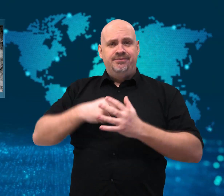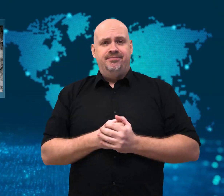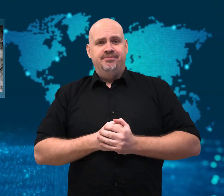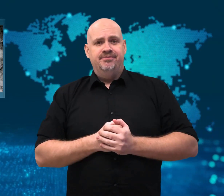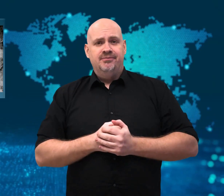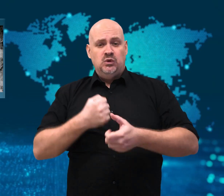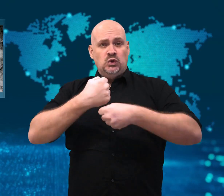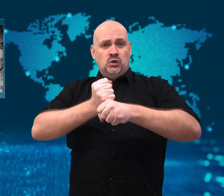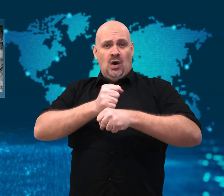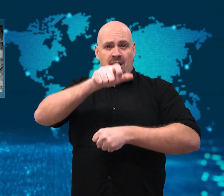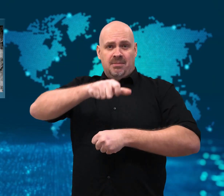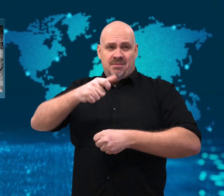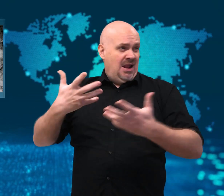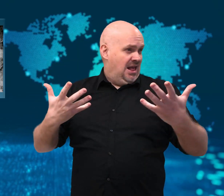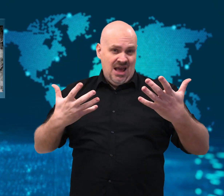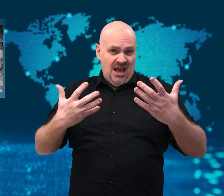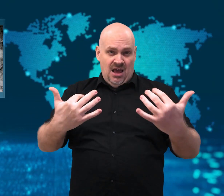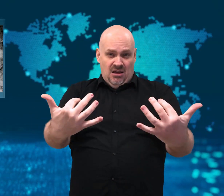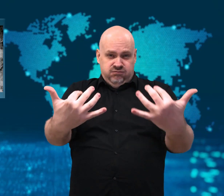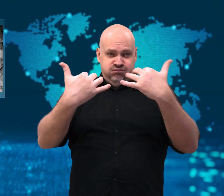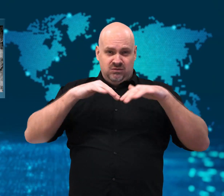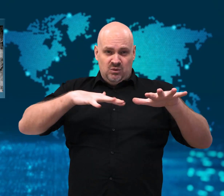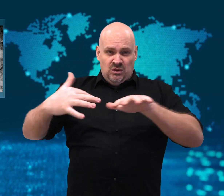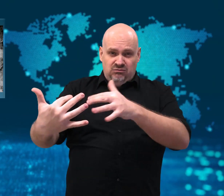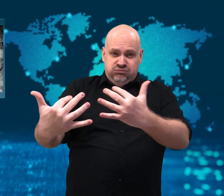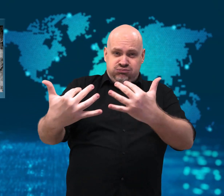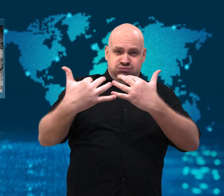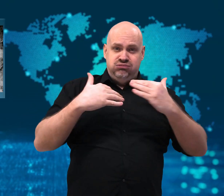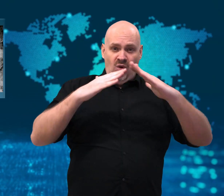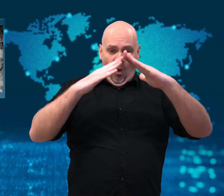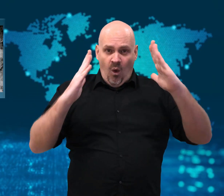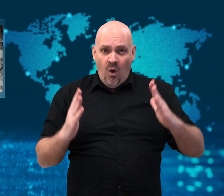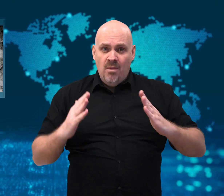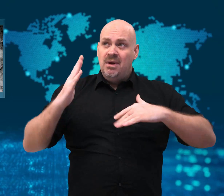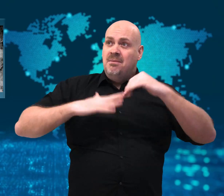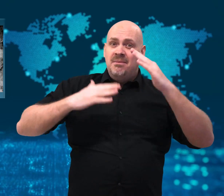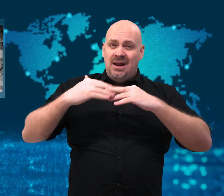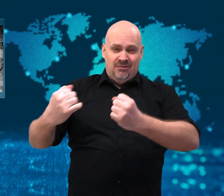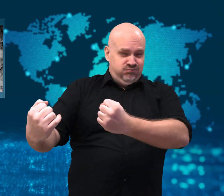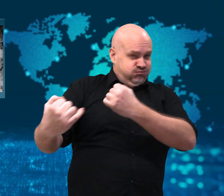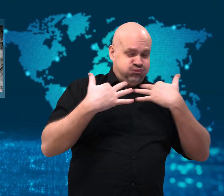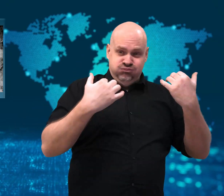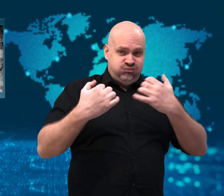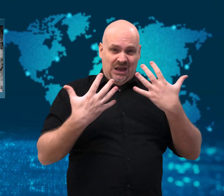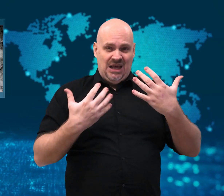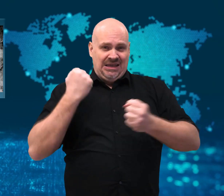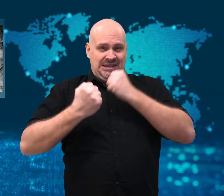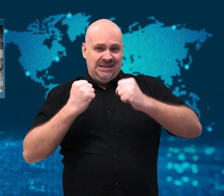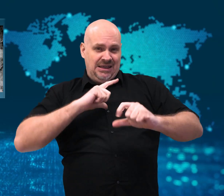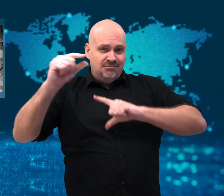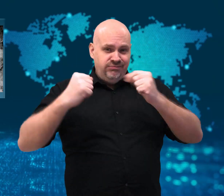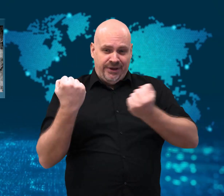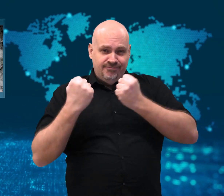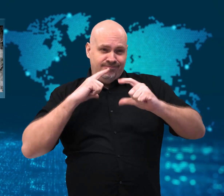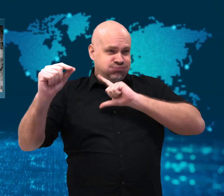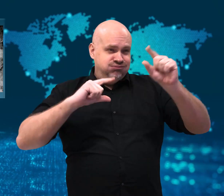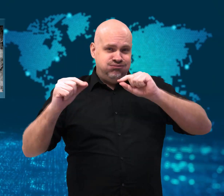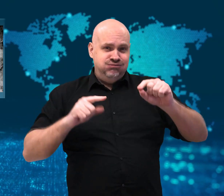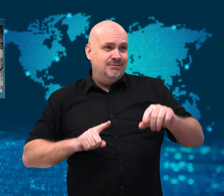Tongans rushed for higher ground as waves crashed around their